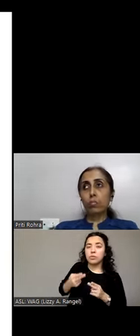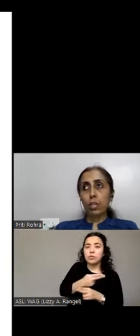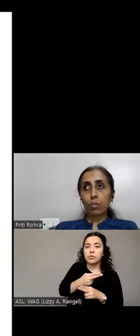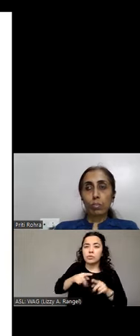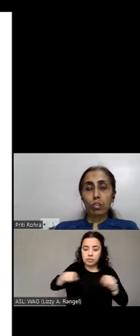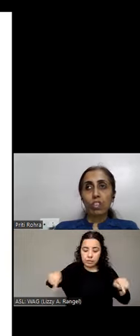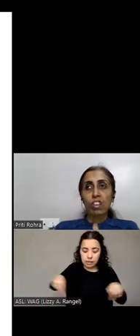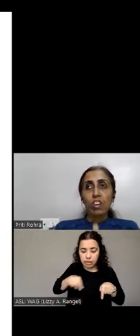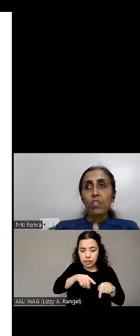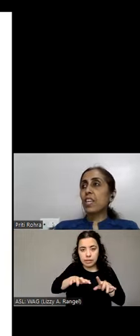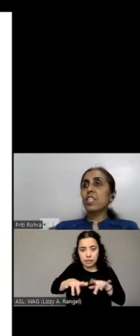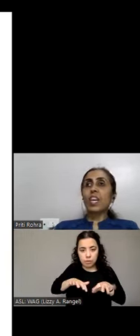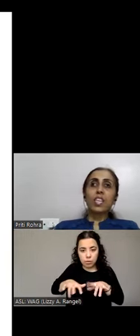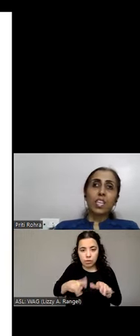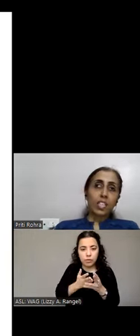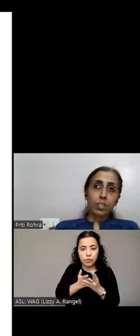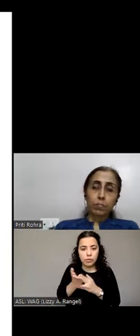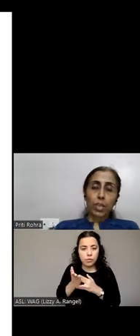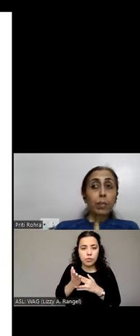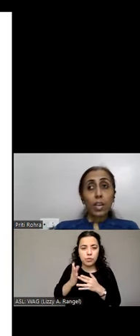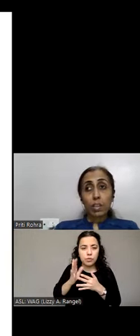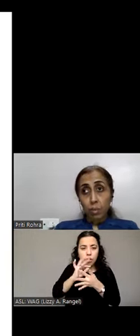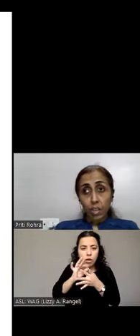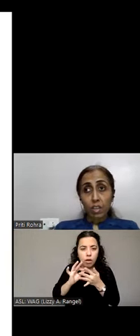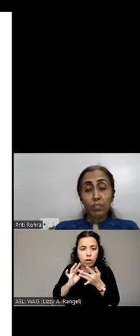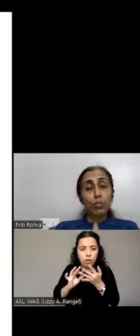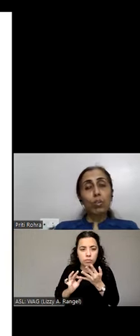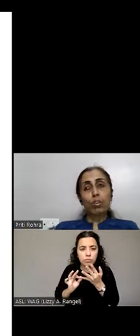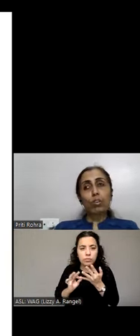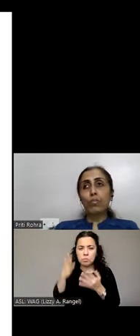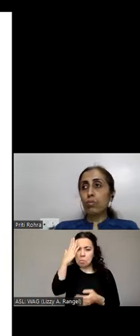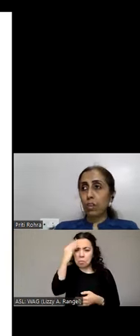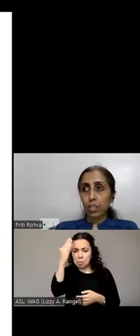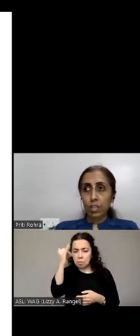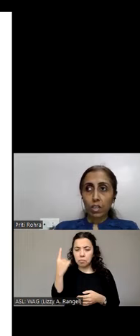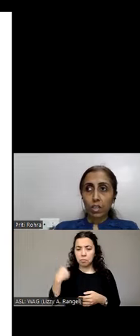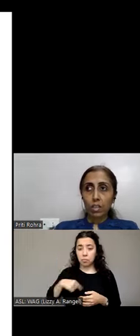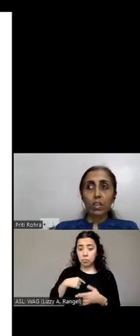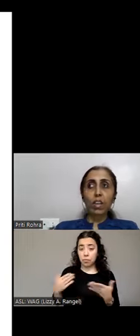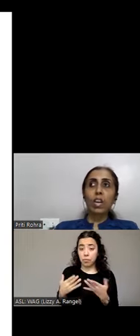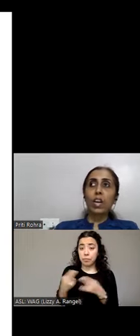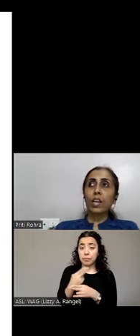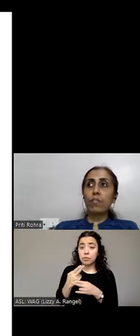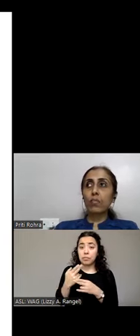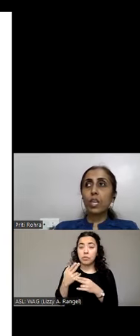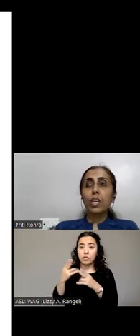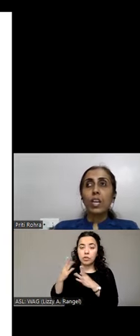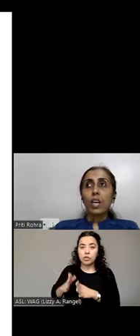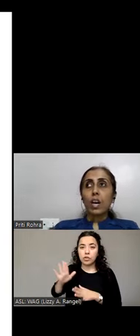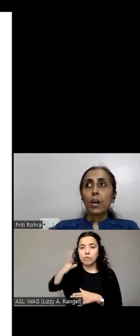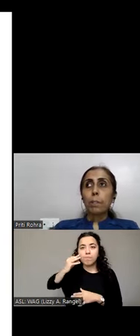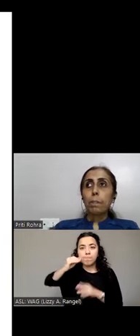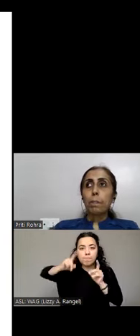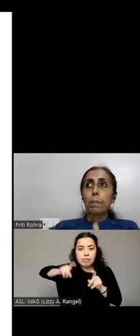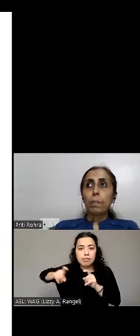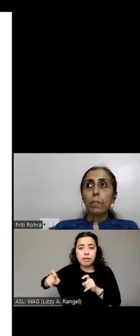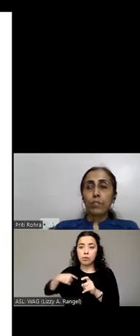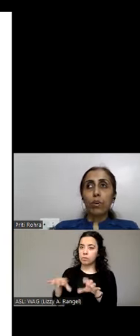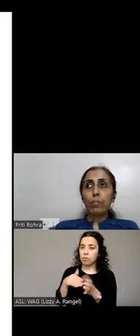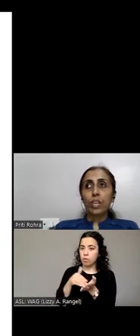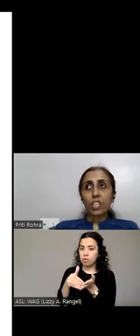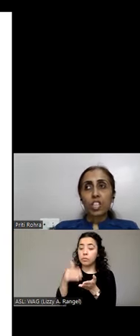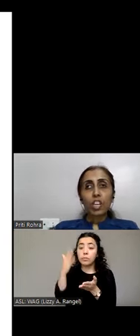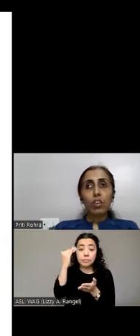many options. Why is that the case? Invariably we do lots of user testing where we perform testing